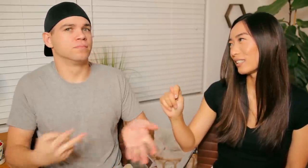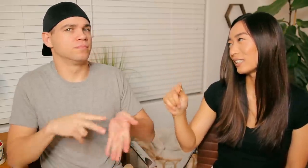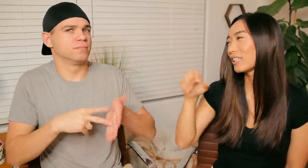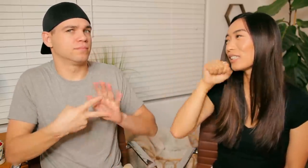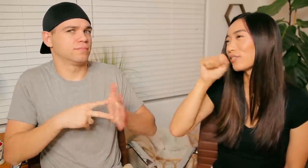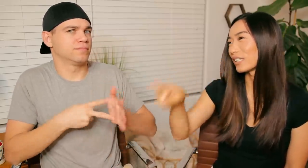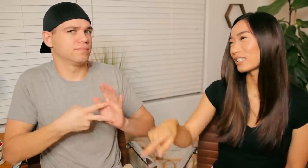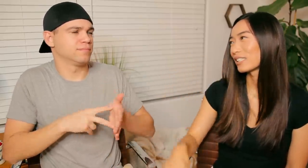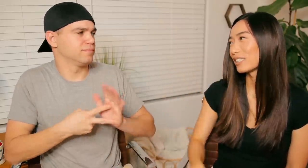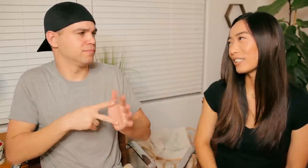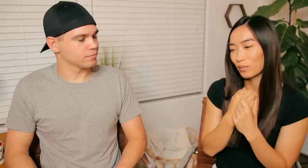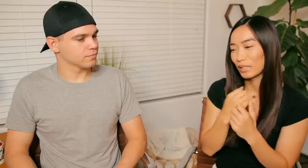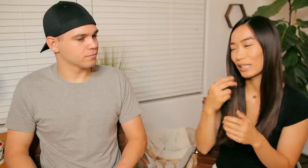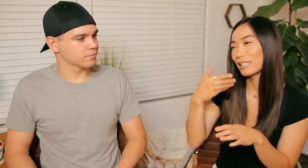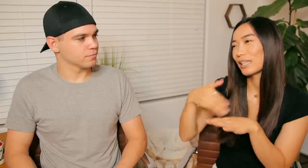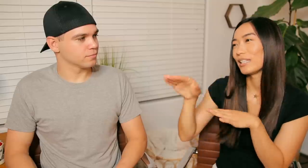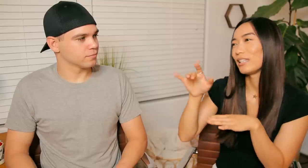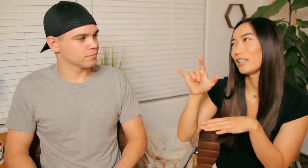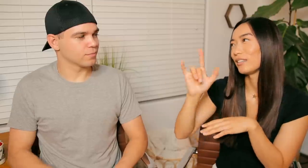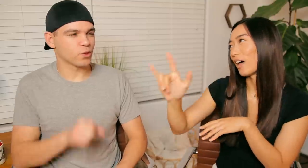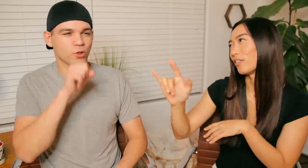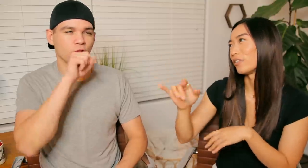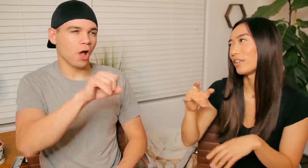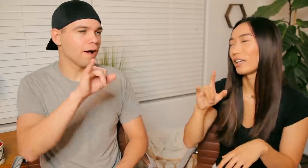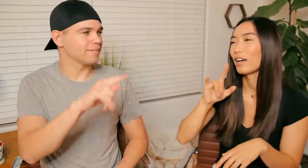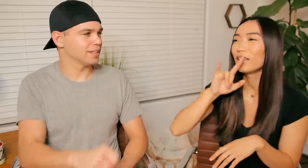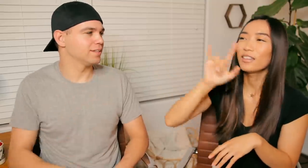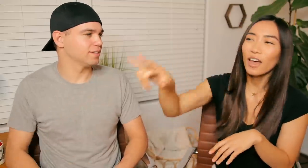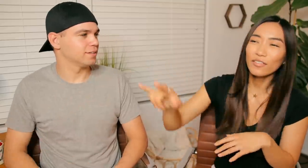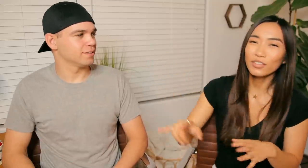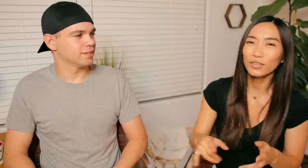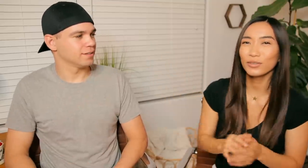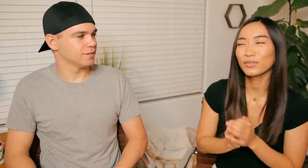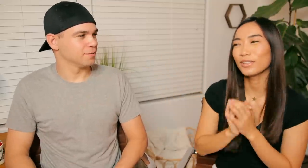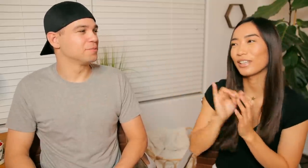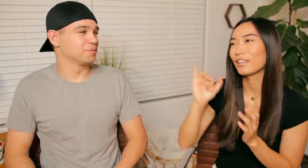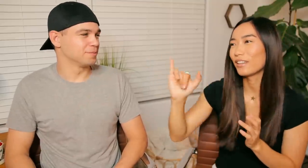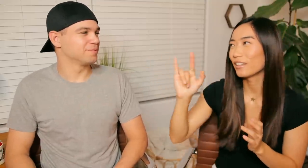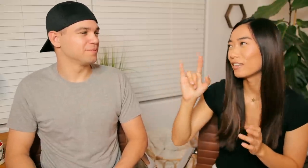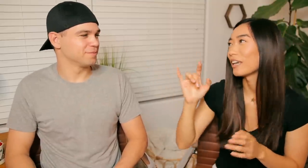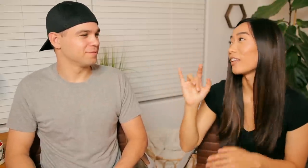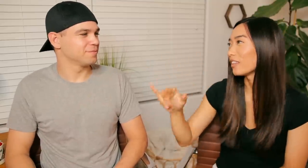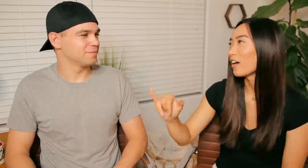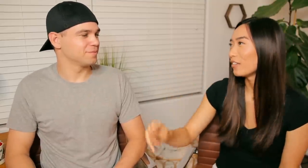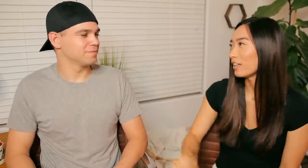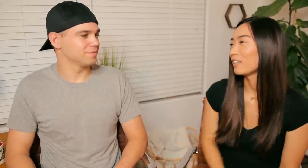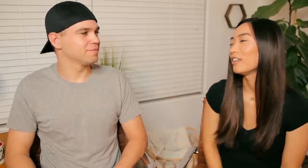it's kiss-fist it's like sending love like love you like yeah love it